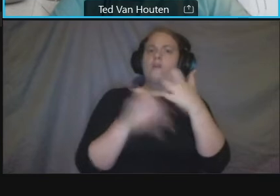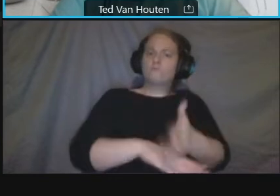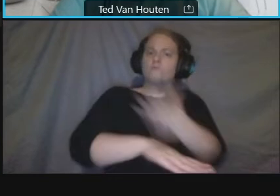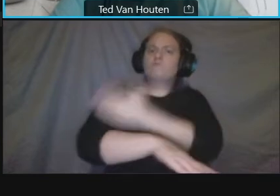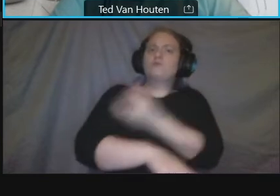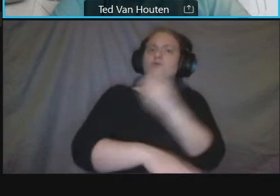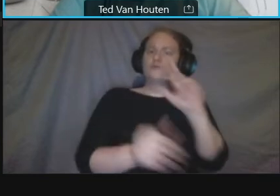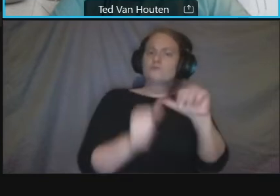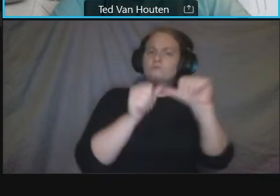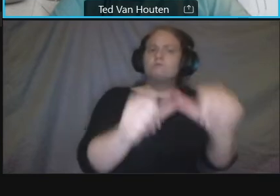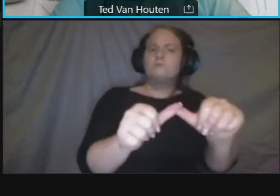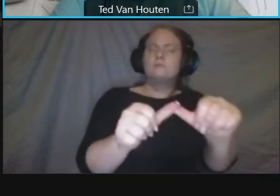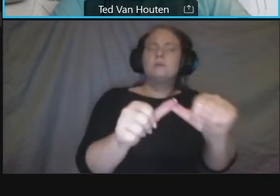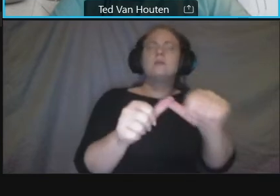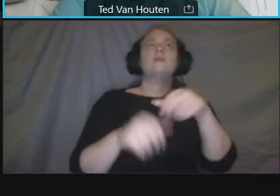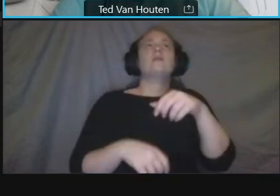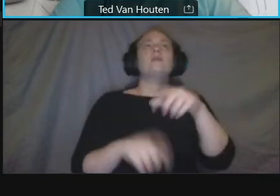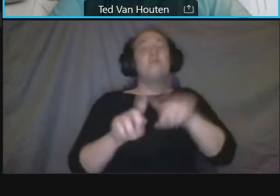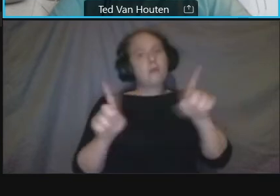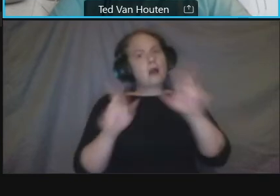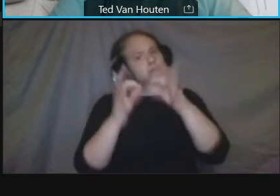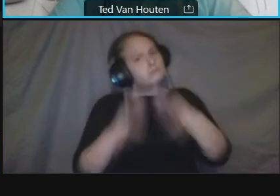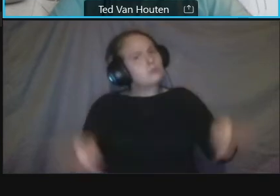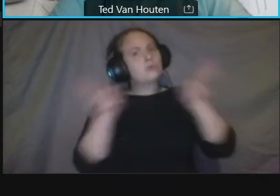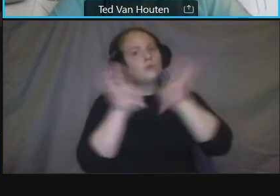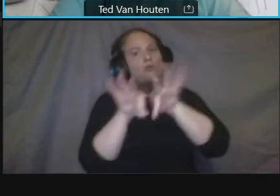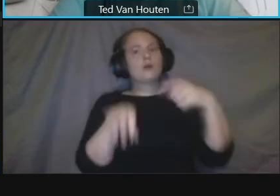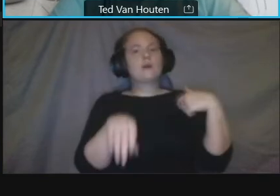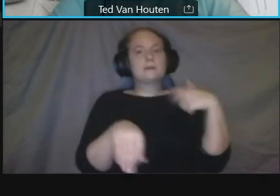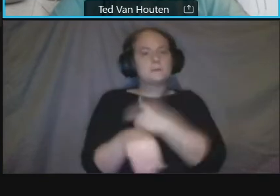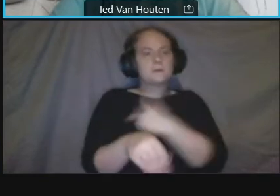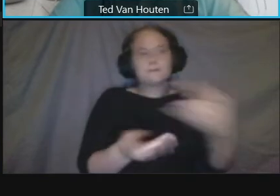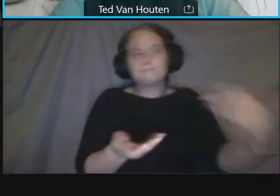it's more we want to hear from from residents as far as what they want and then